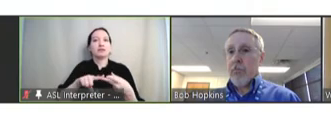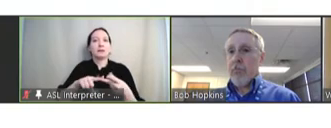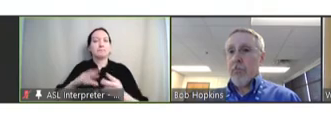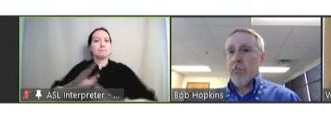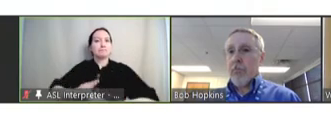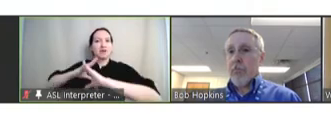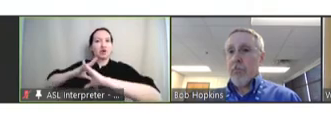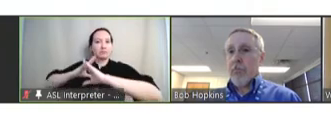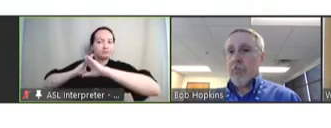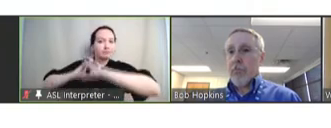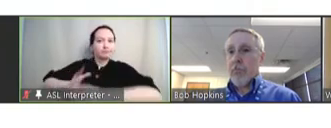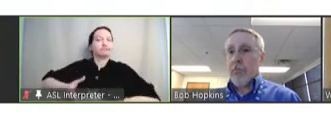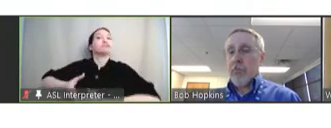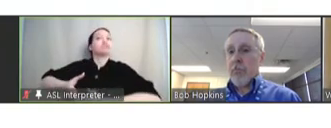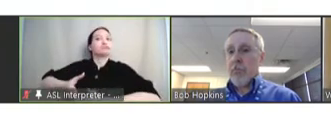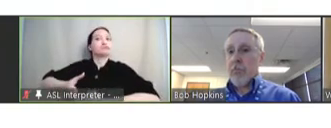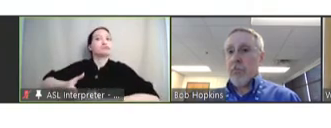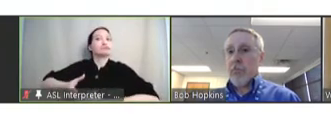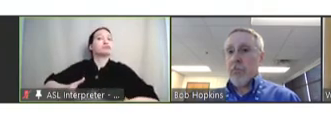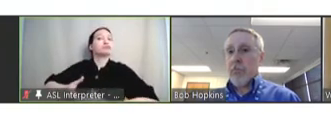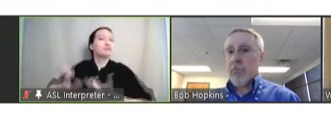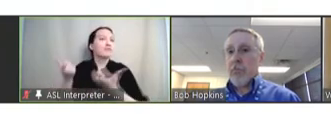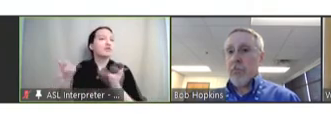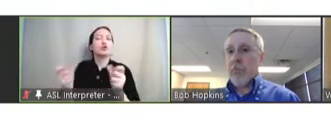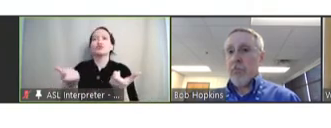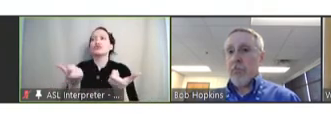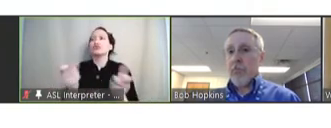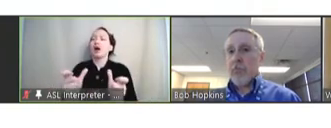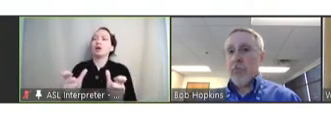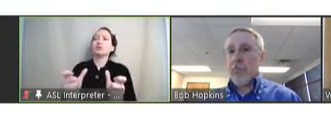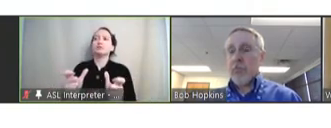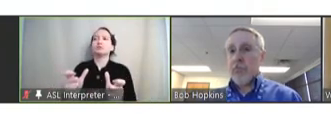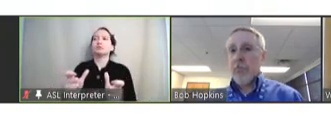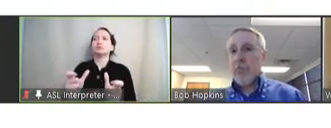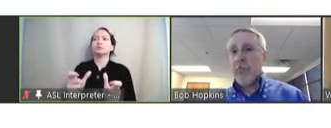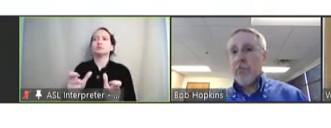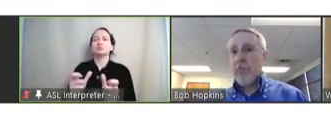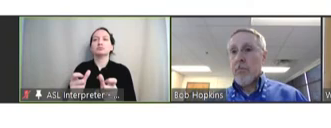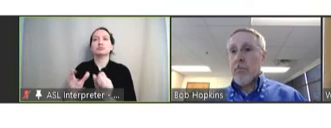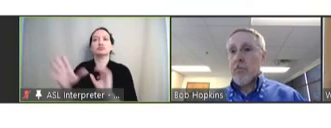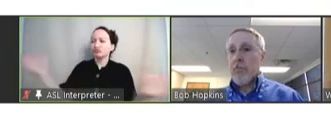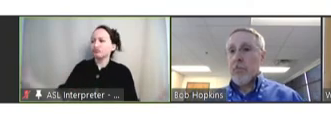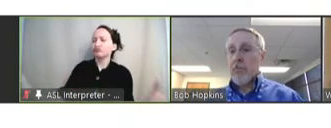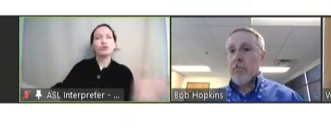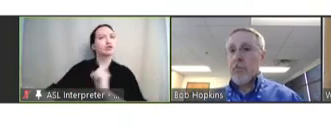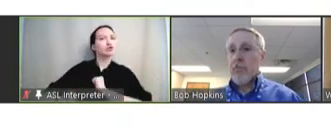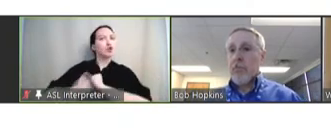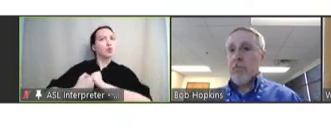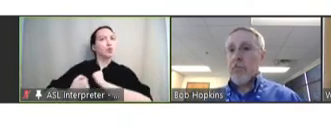and also efforts to try and get the support in my opinion for adult immunization.